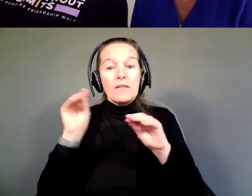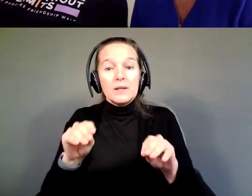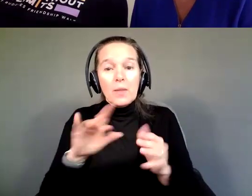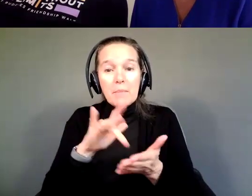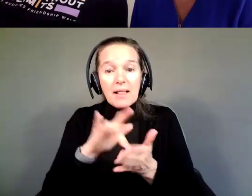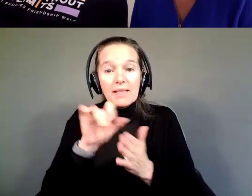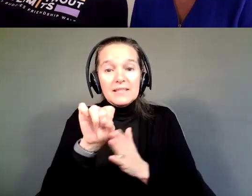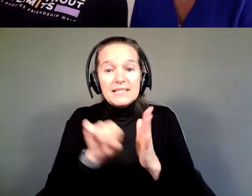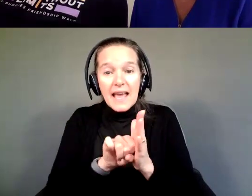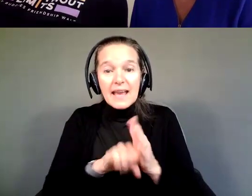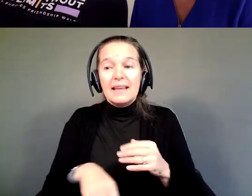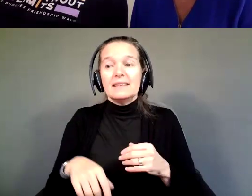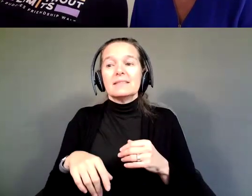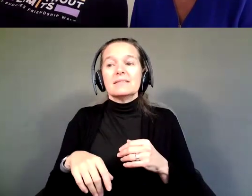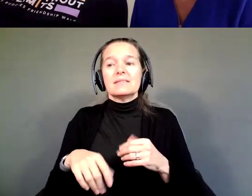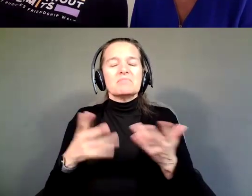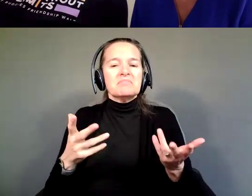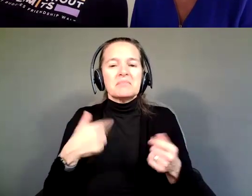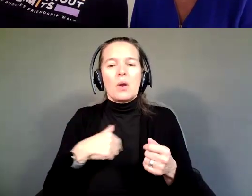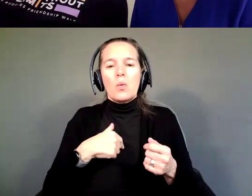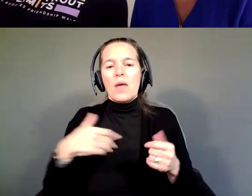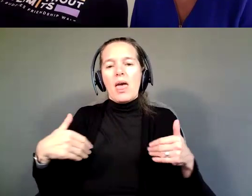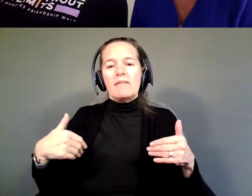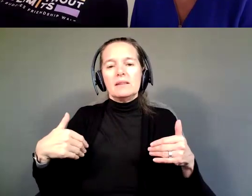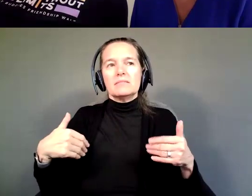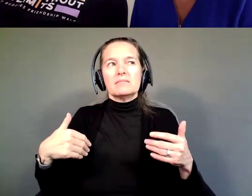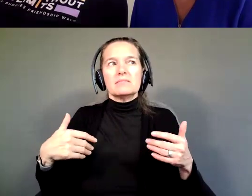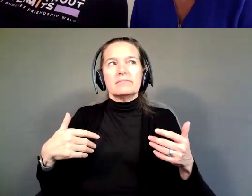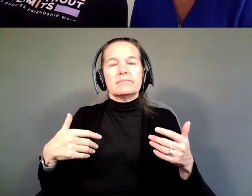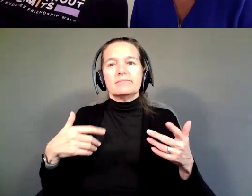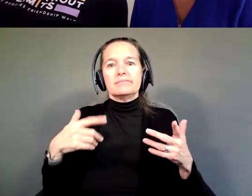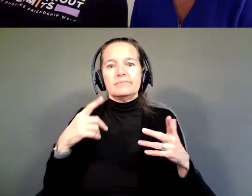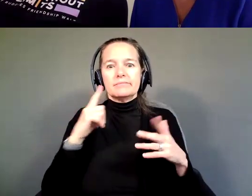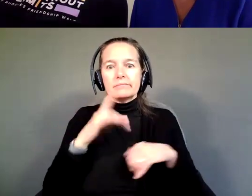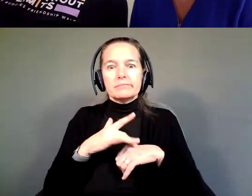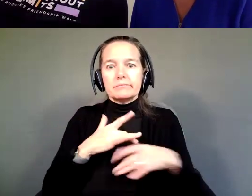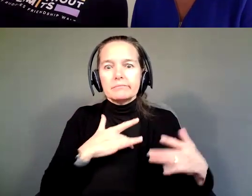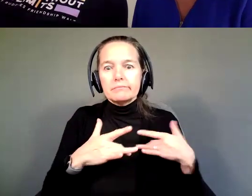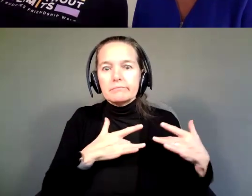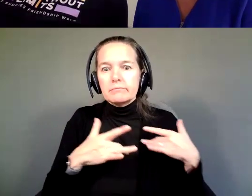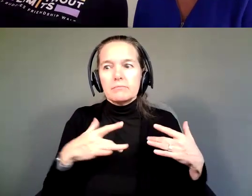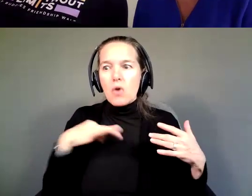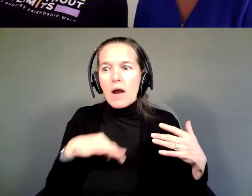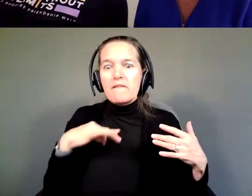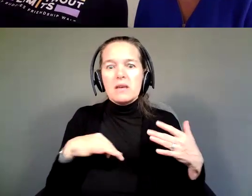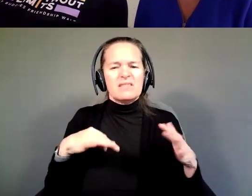So, we haven't had to worry about, you know, profits or anything like that. We've upgraded equipment.